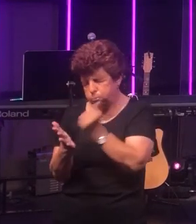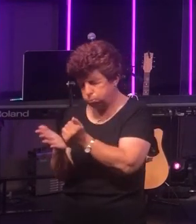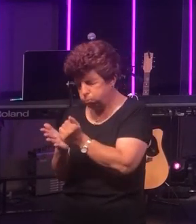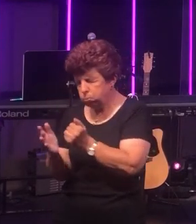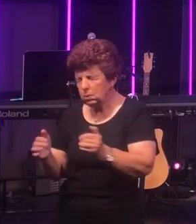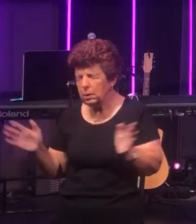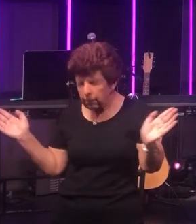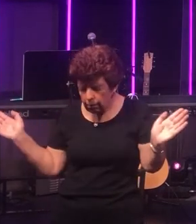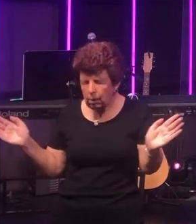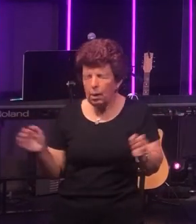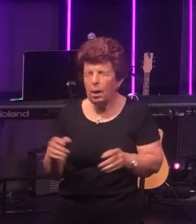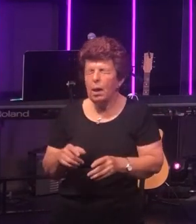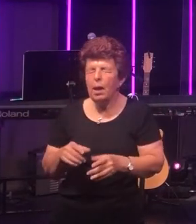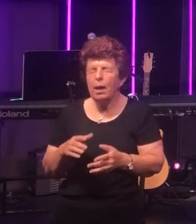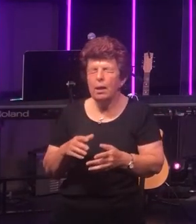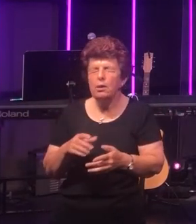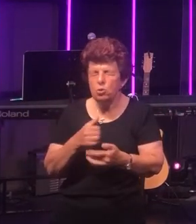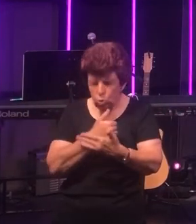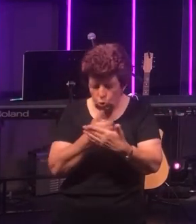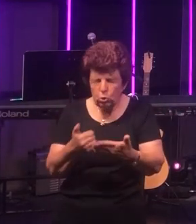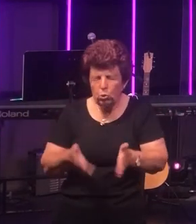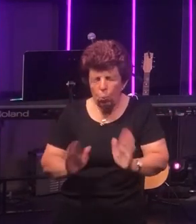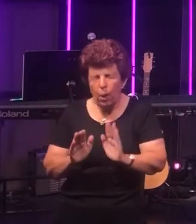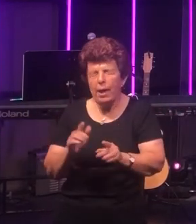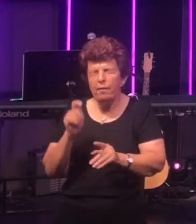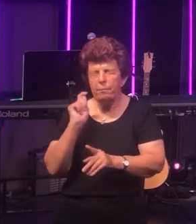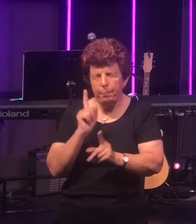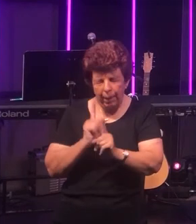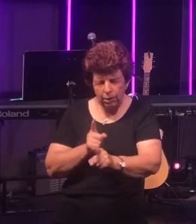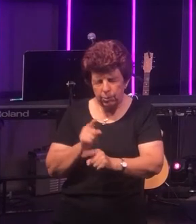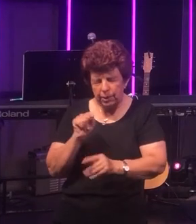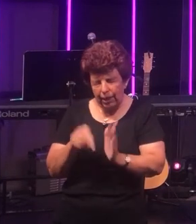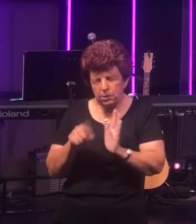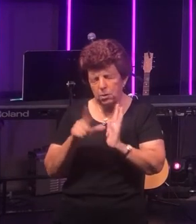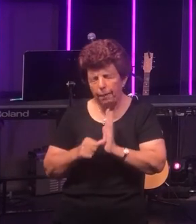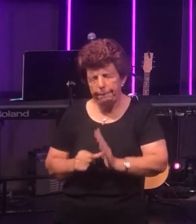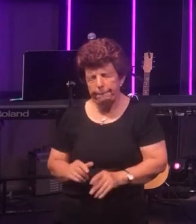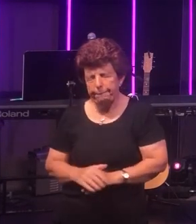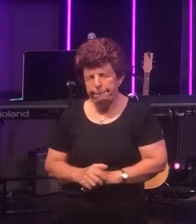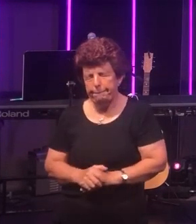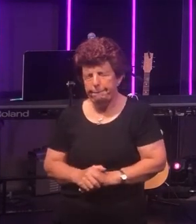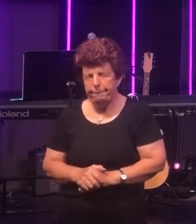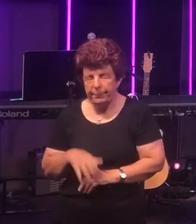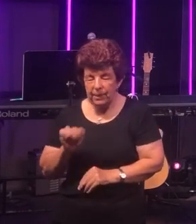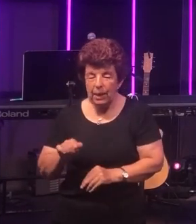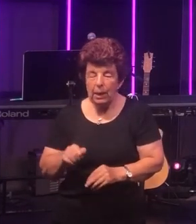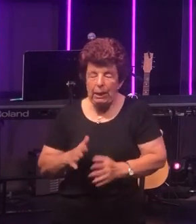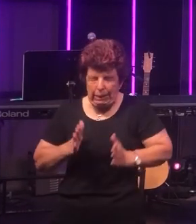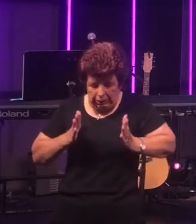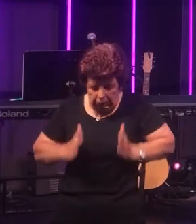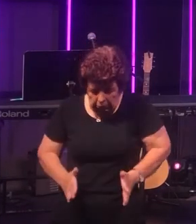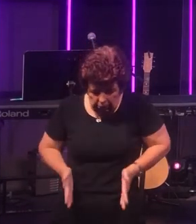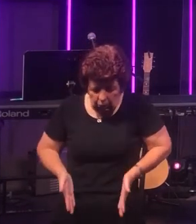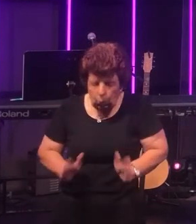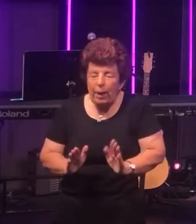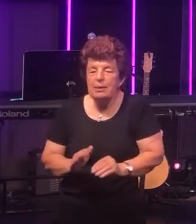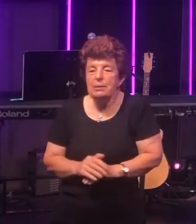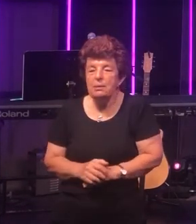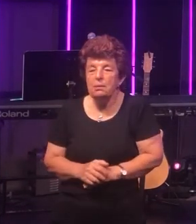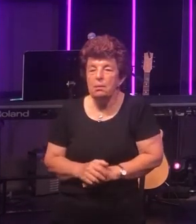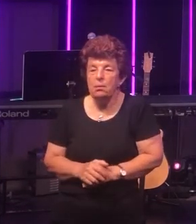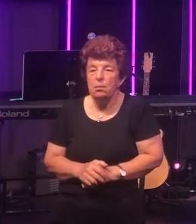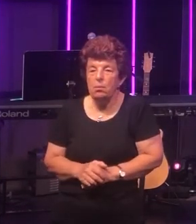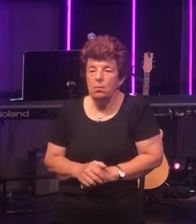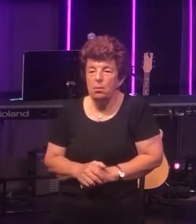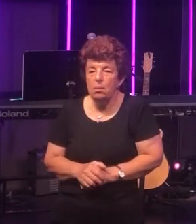Roman capital punishment. Even though in human terms this was all a gross injustice